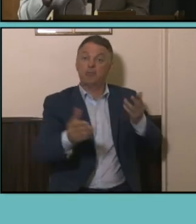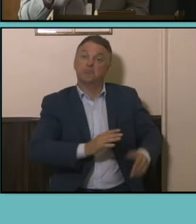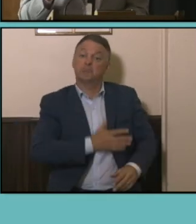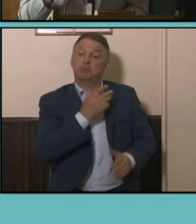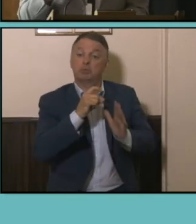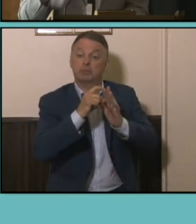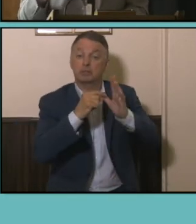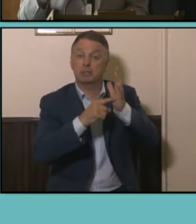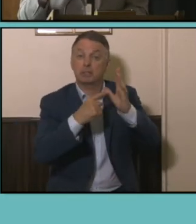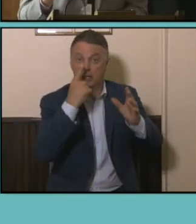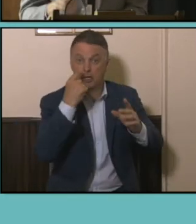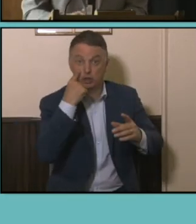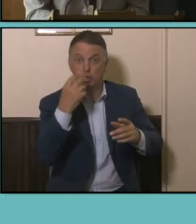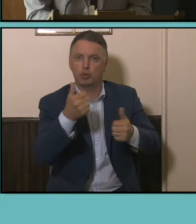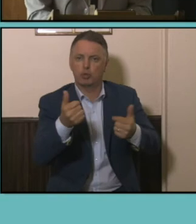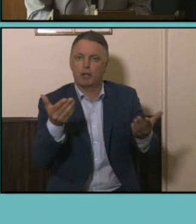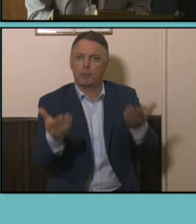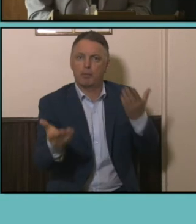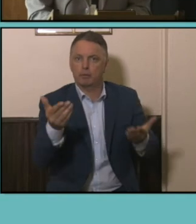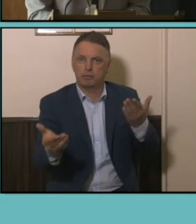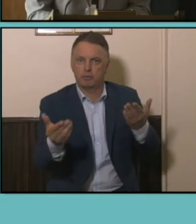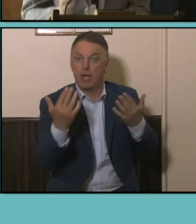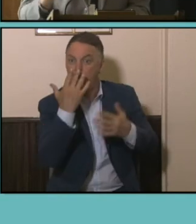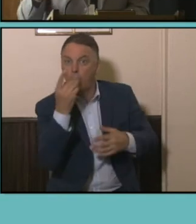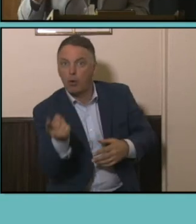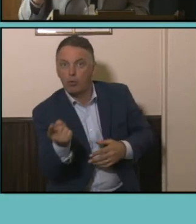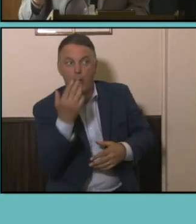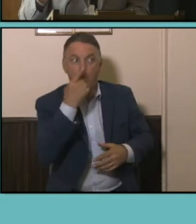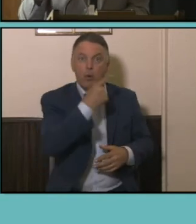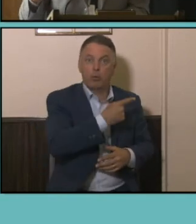particular occupation who are working a population working in that occupation